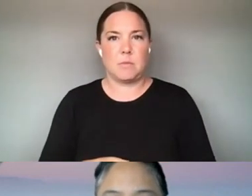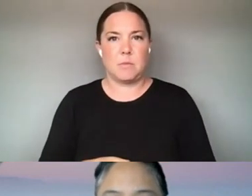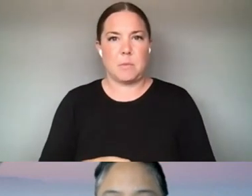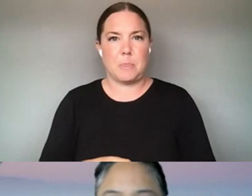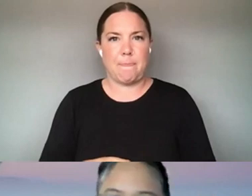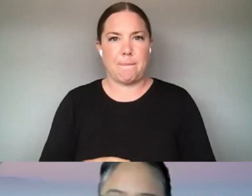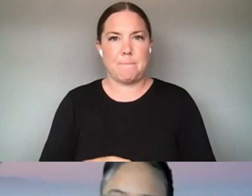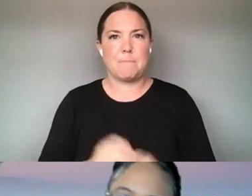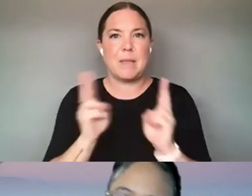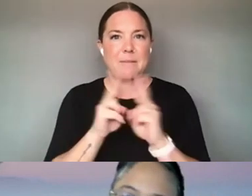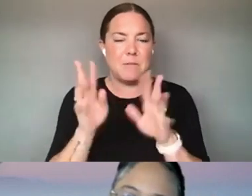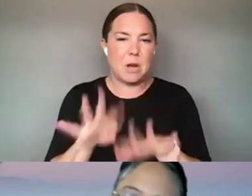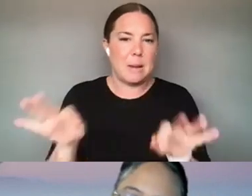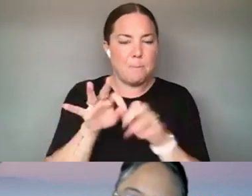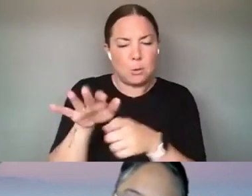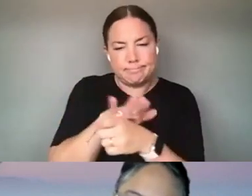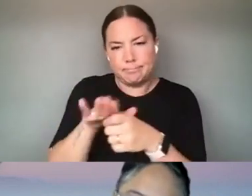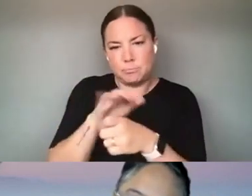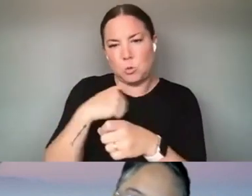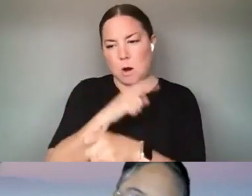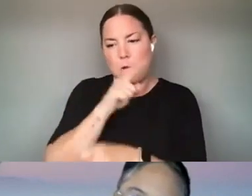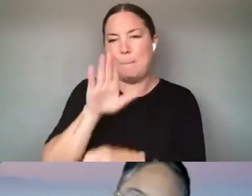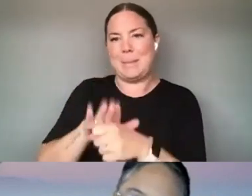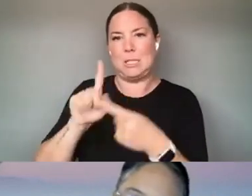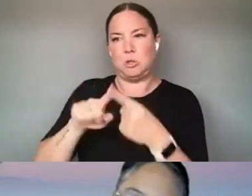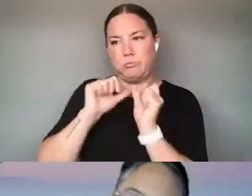AREA THAT WE'RE COMMITTED TO. SO I JUST WANT TO ADDRESS THAT BECAUSE THAT CAME UP ACTUALLY IN THE